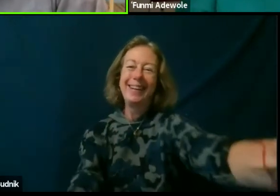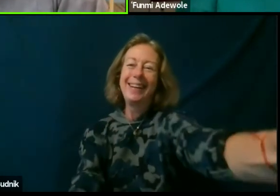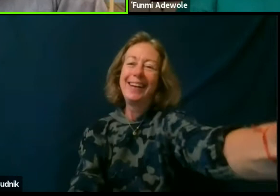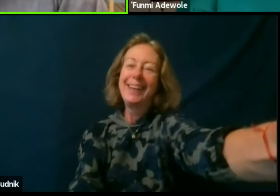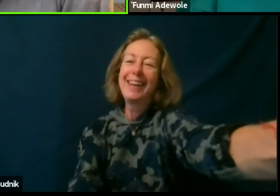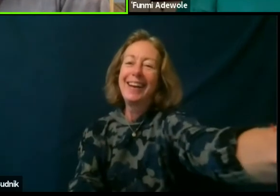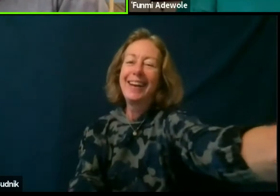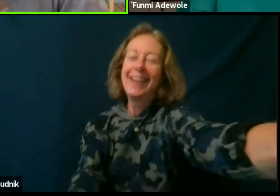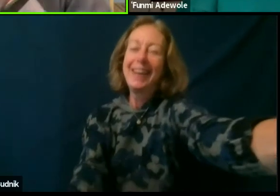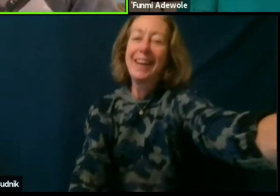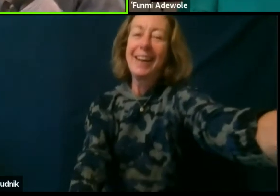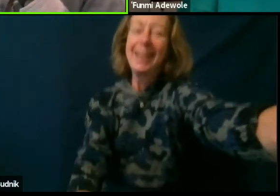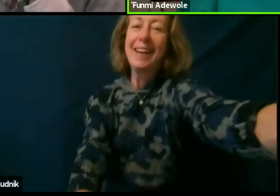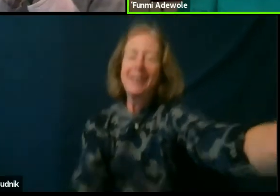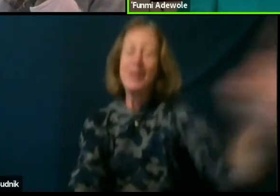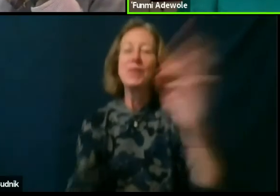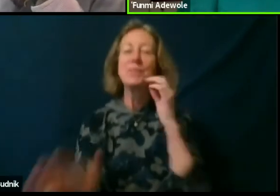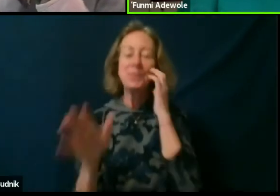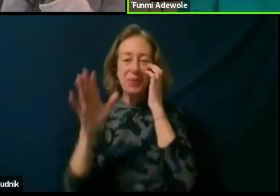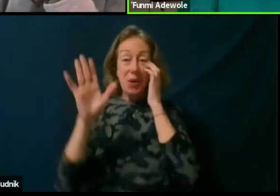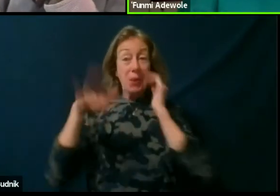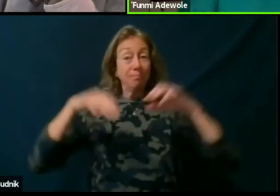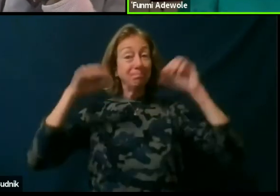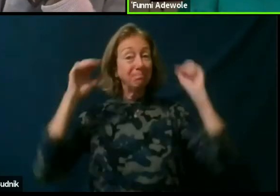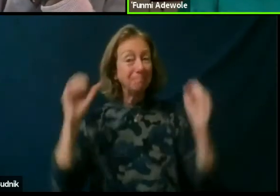Yeah, so am I free to move onto